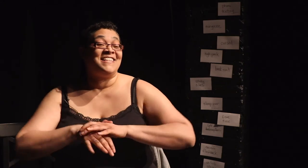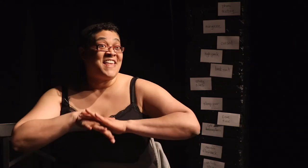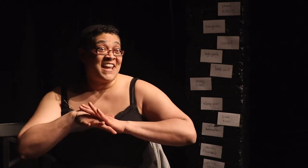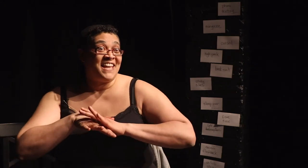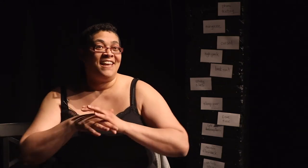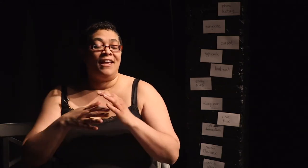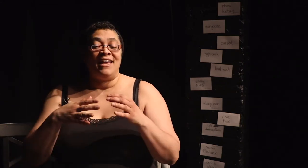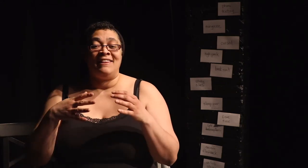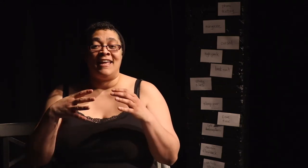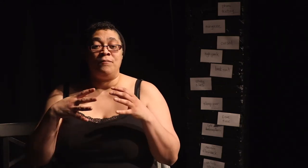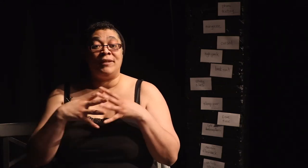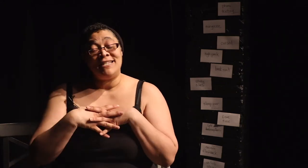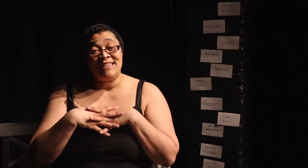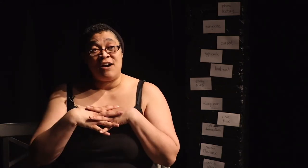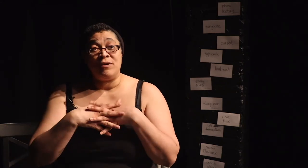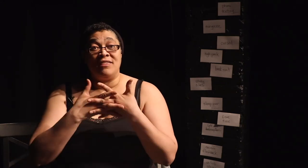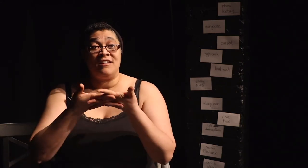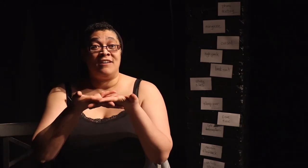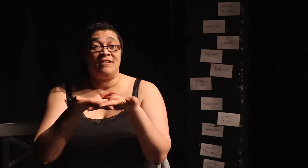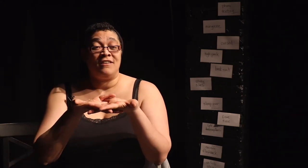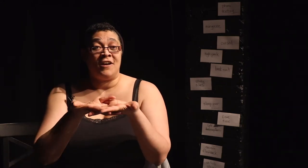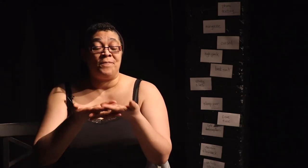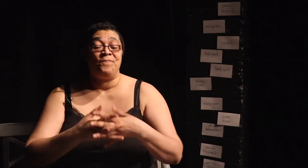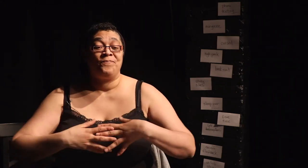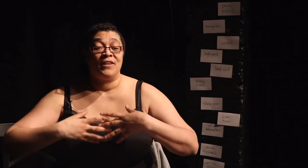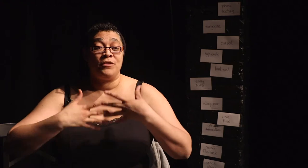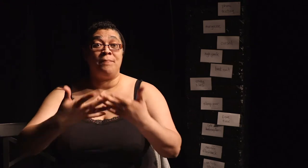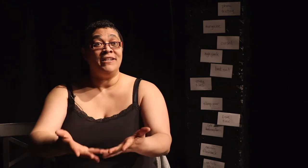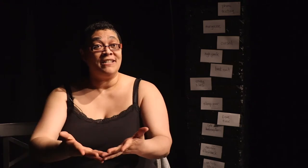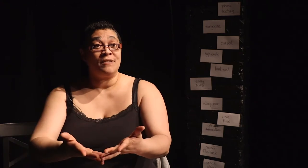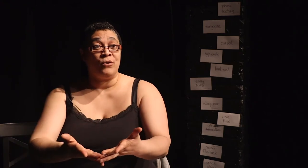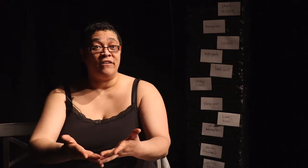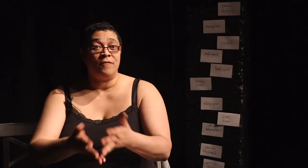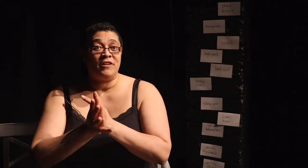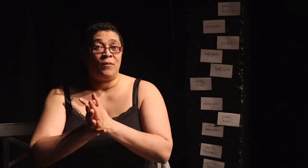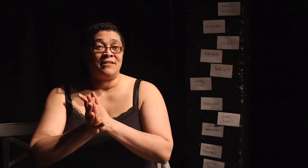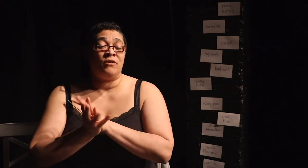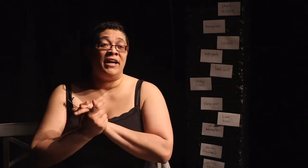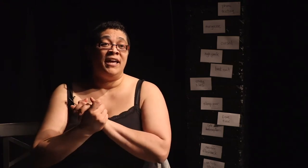aesthetic and then blending that with the with abundant support from Theatre Passe Murialle.